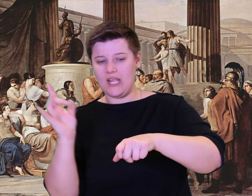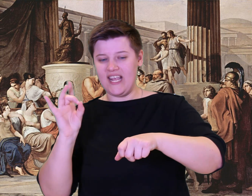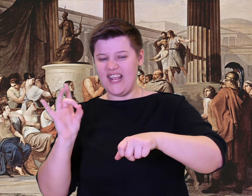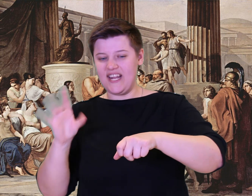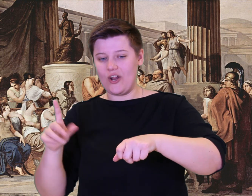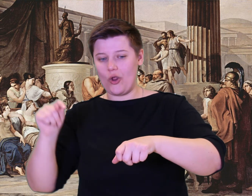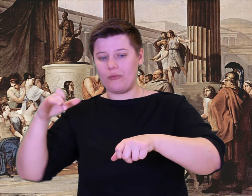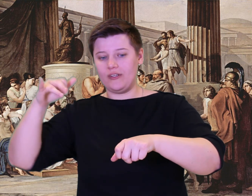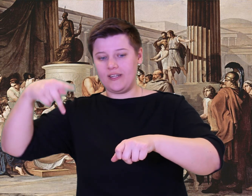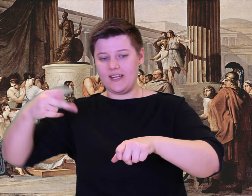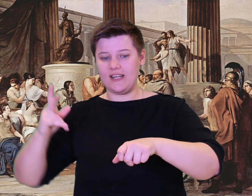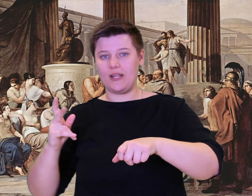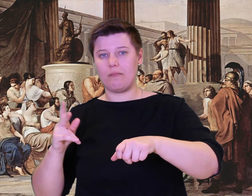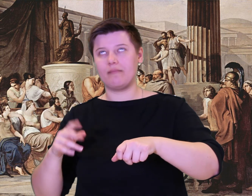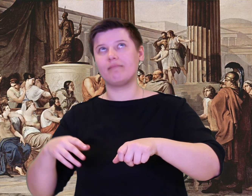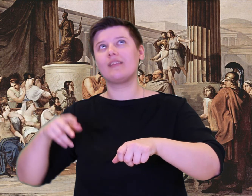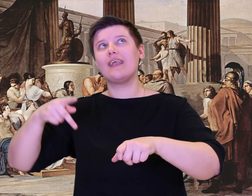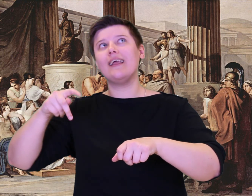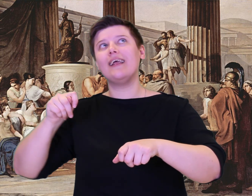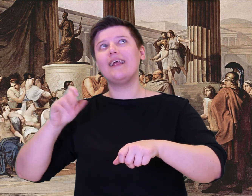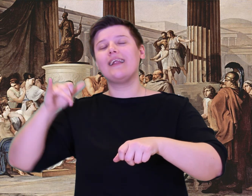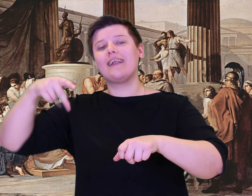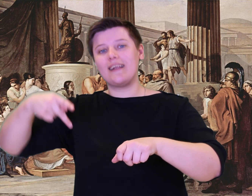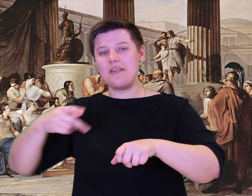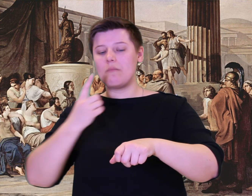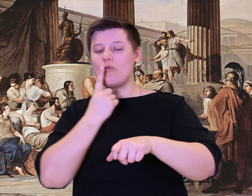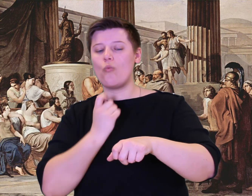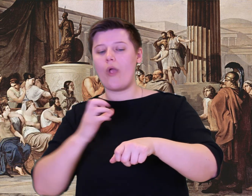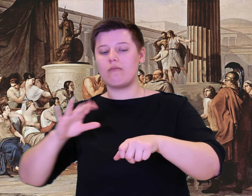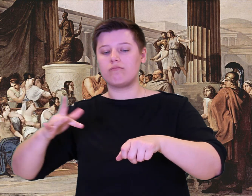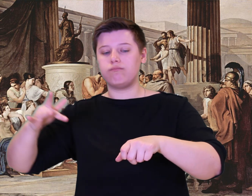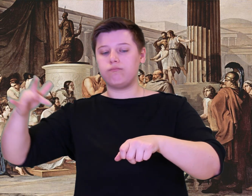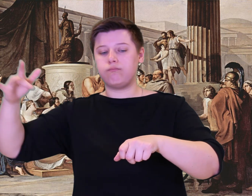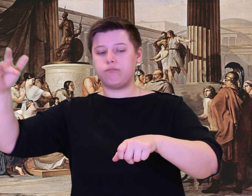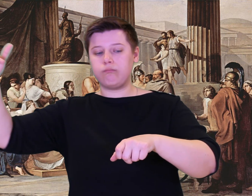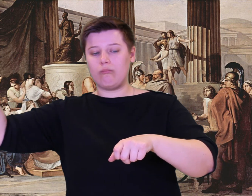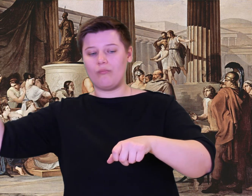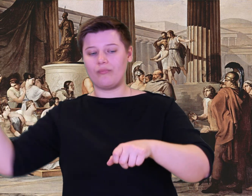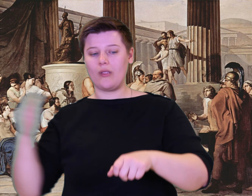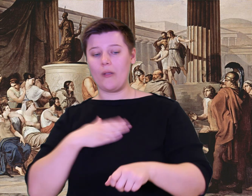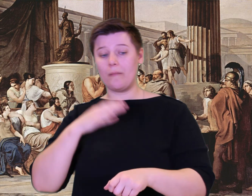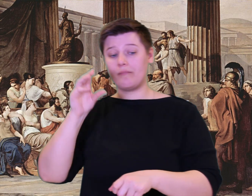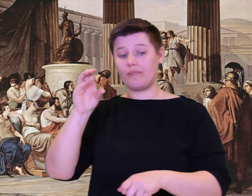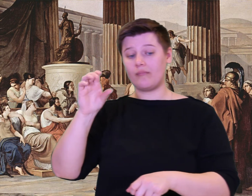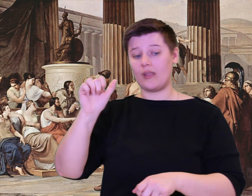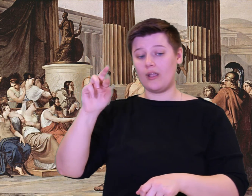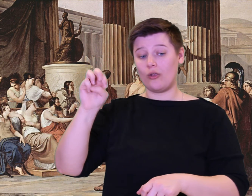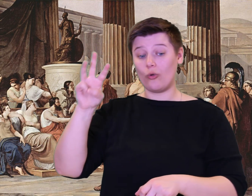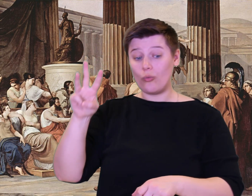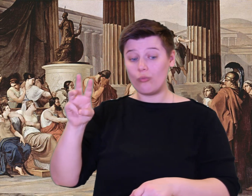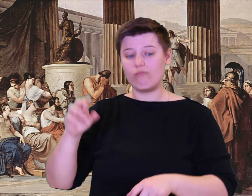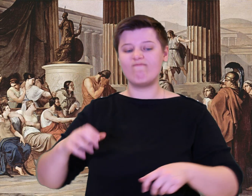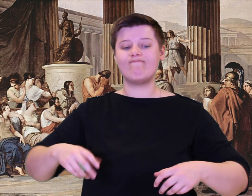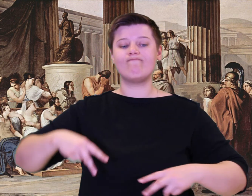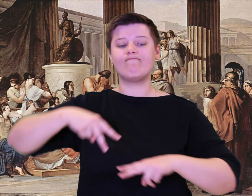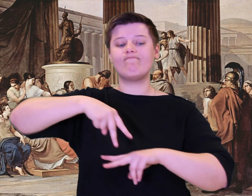then I drove the spear into the embers to heat it up, and told my men, 'Be brave!'